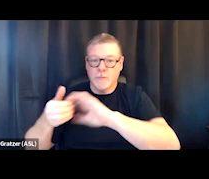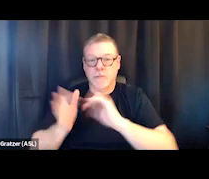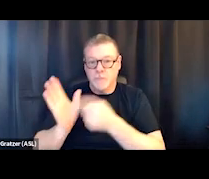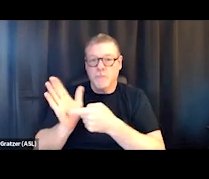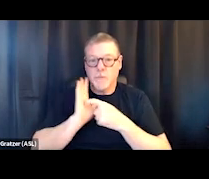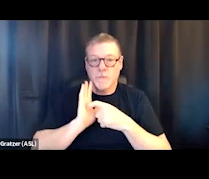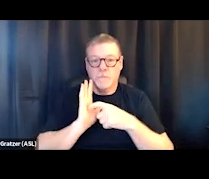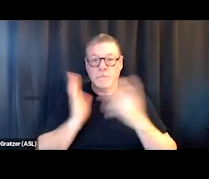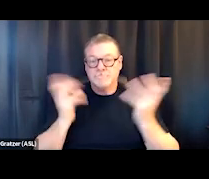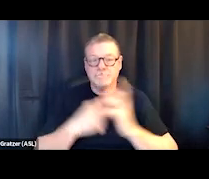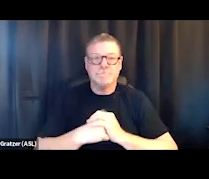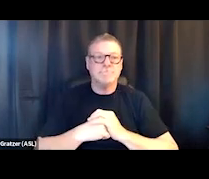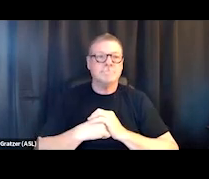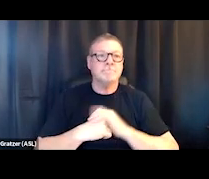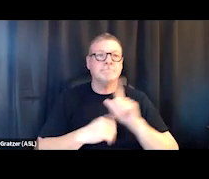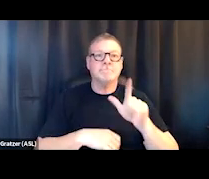So next slide.